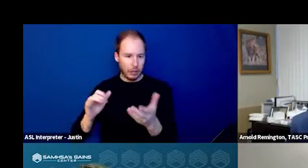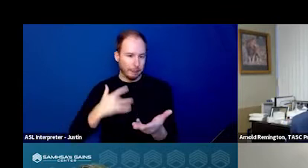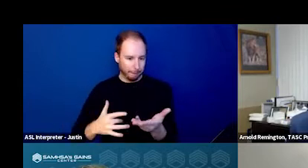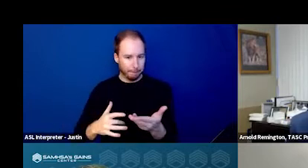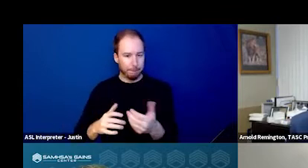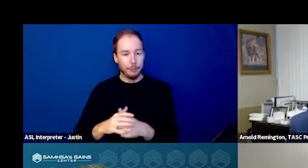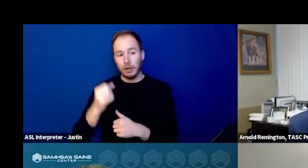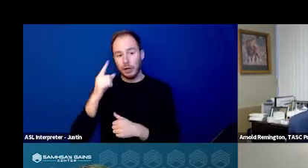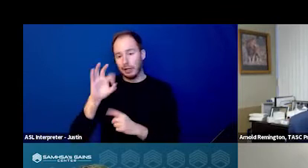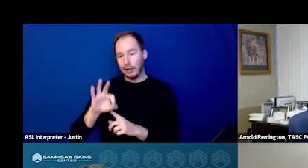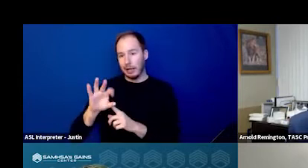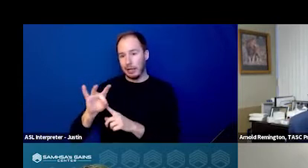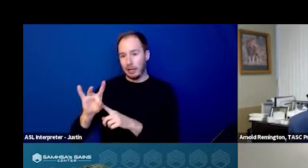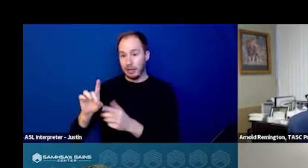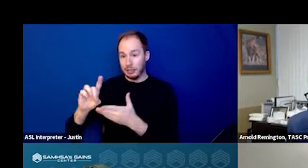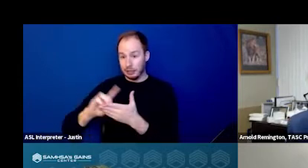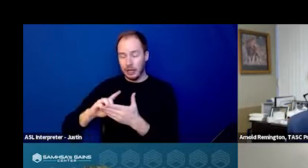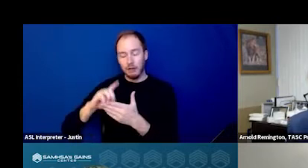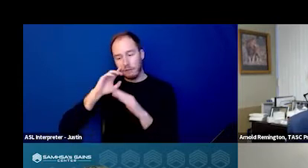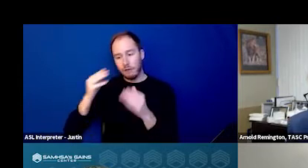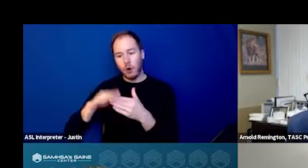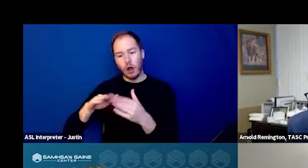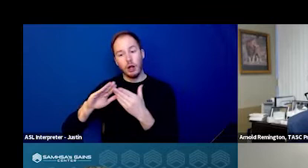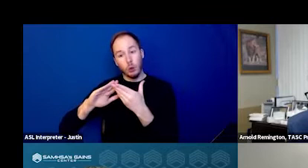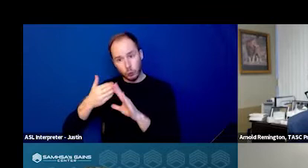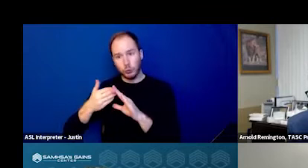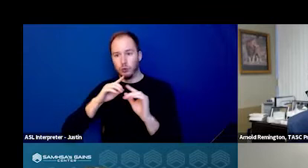988 is designed to be a community response